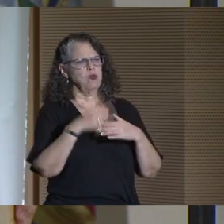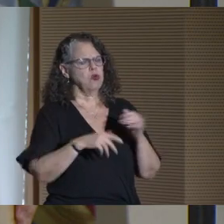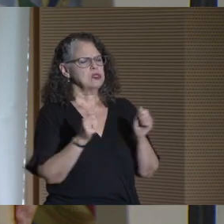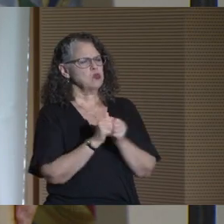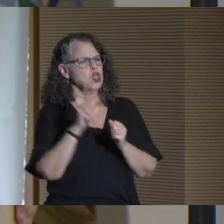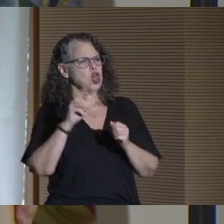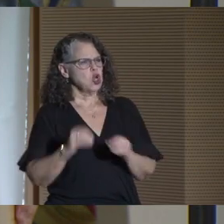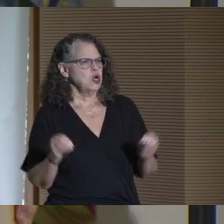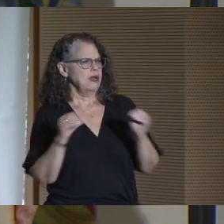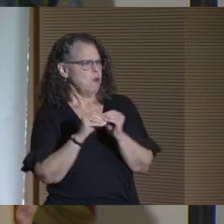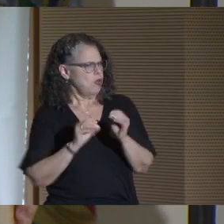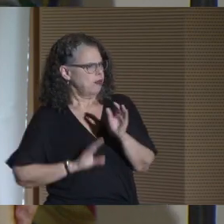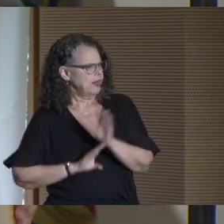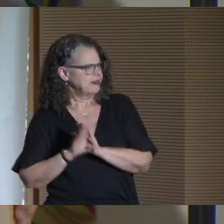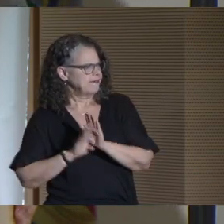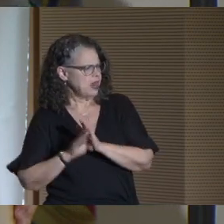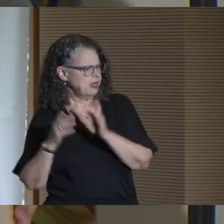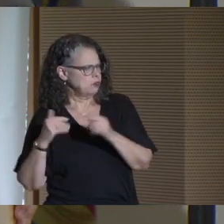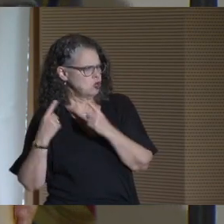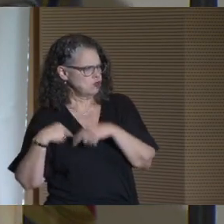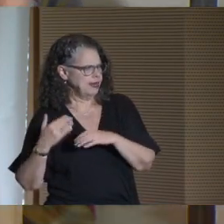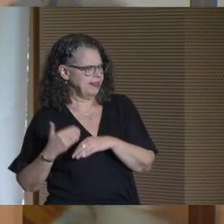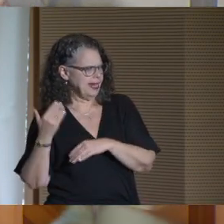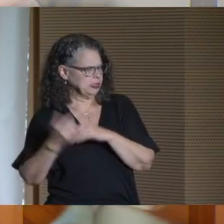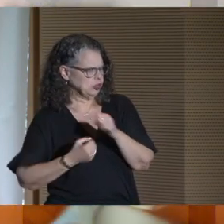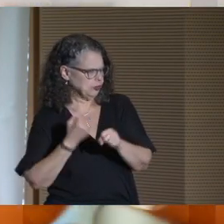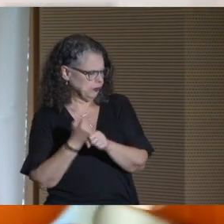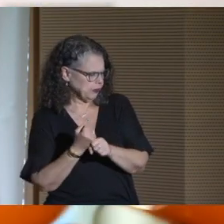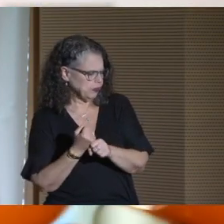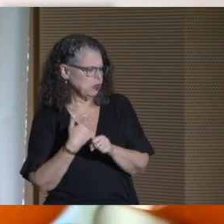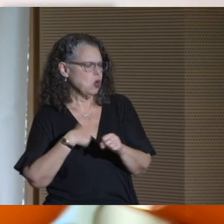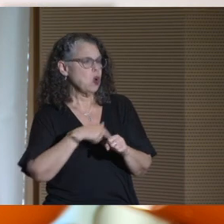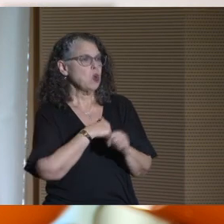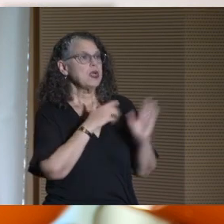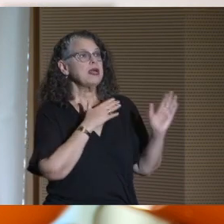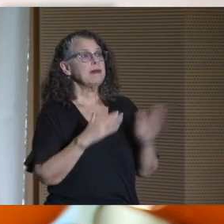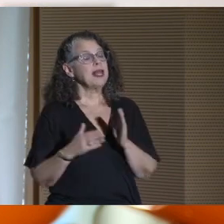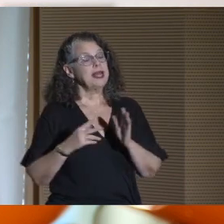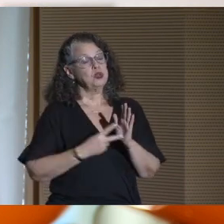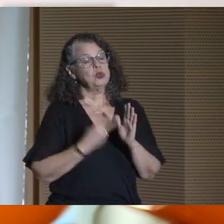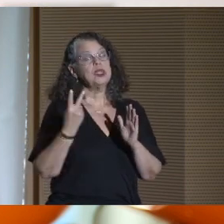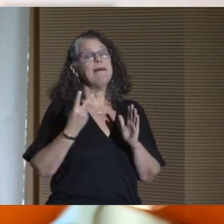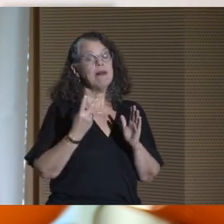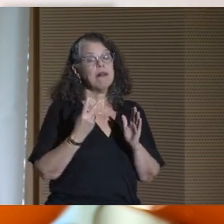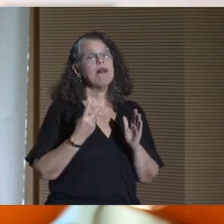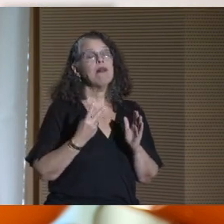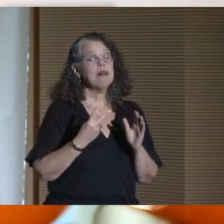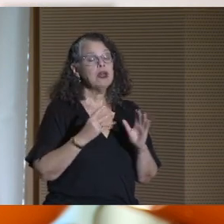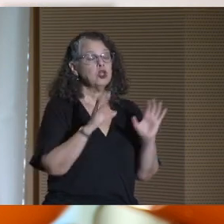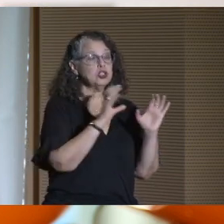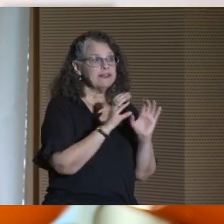with another 30 in development over the next year. We plan to double the number of certificate and degree programs